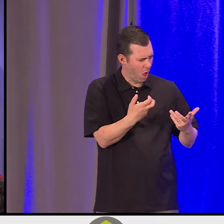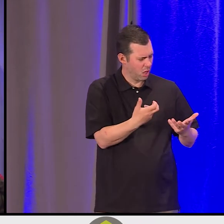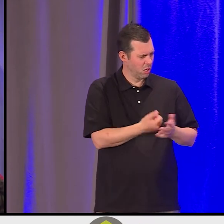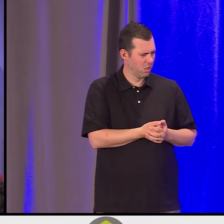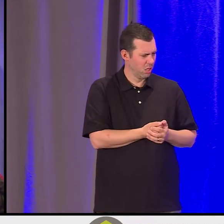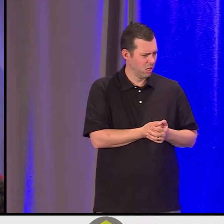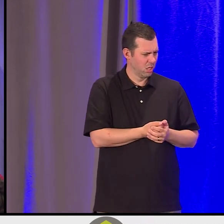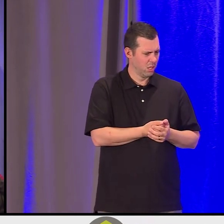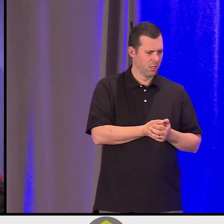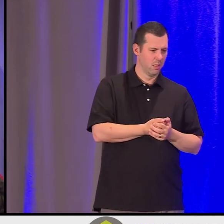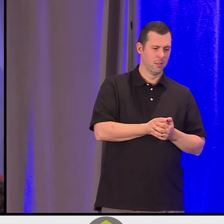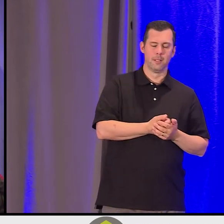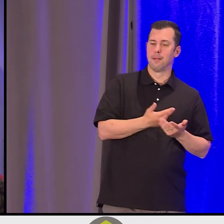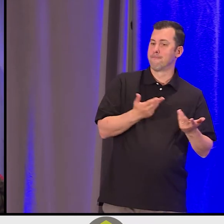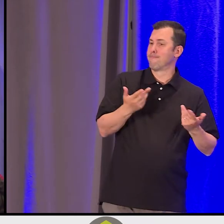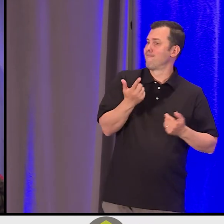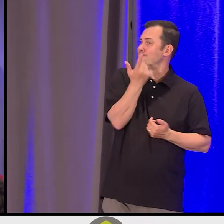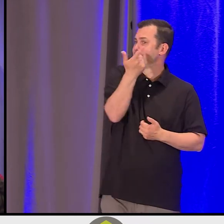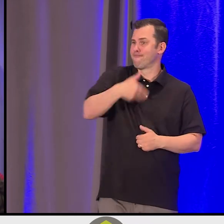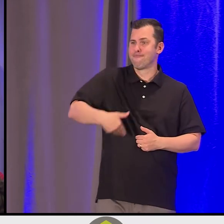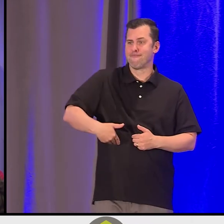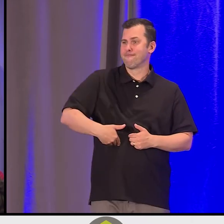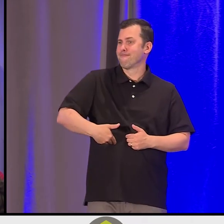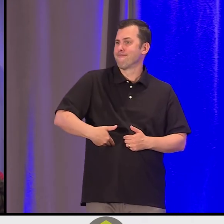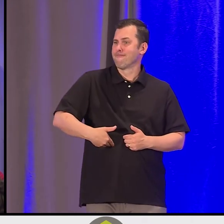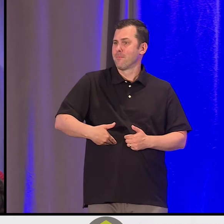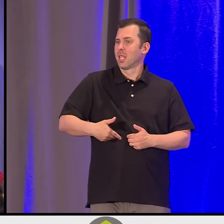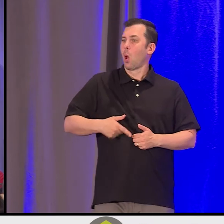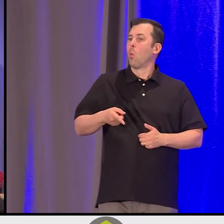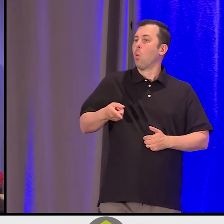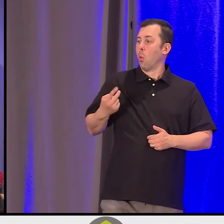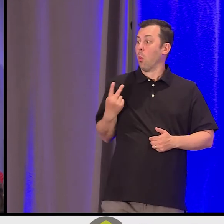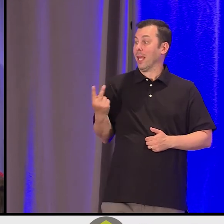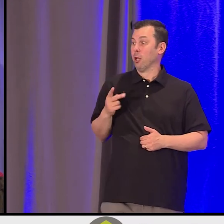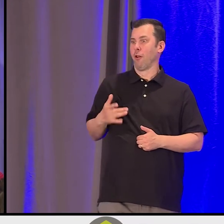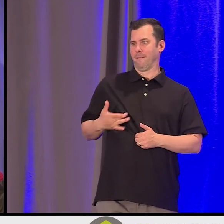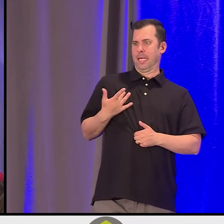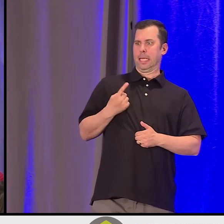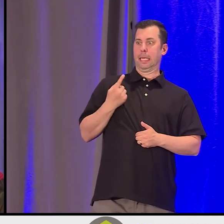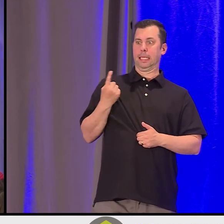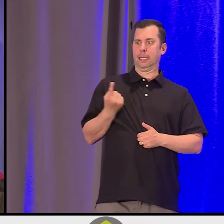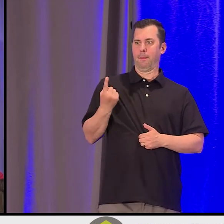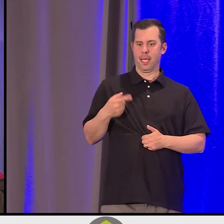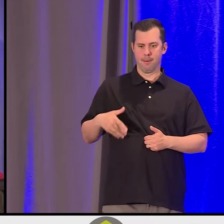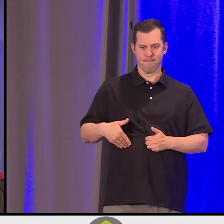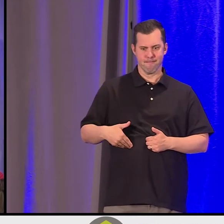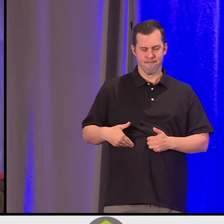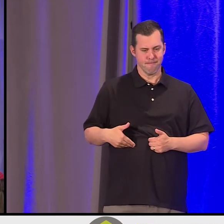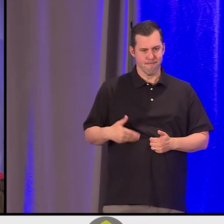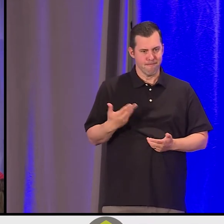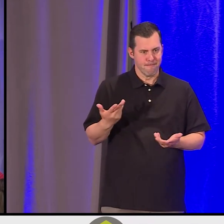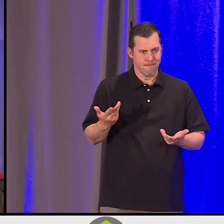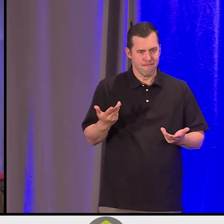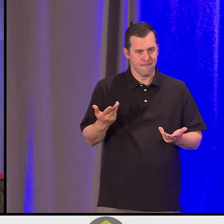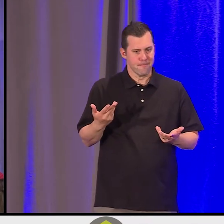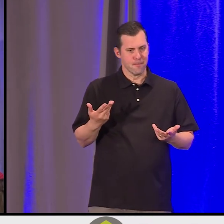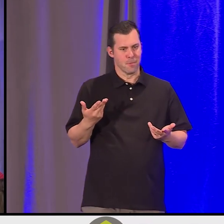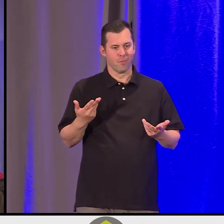And there was something intuitively that we were really sensing. And we said it's not -- we said in our work, it's not enough to be right.